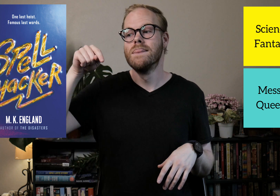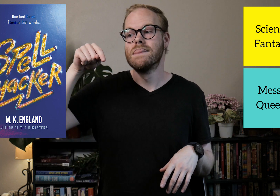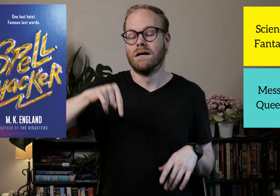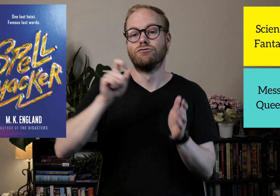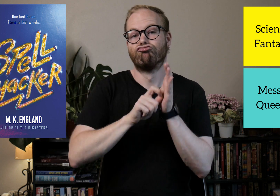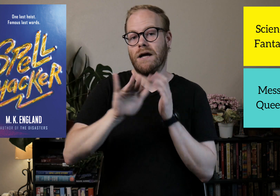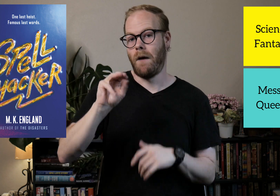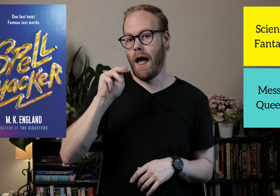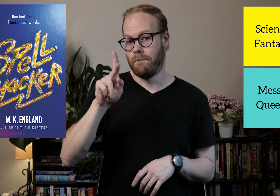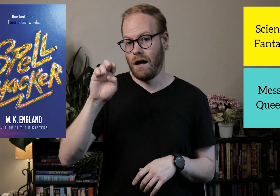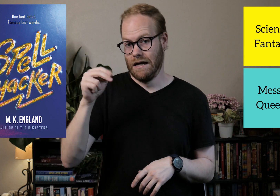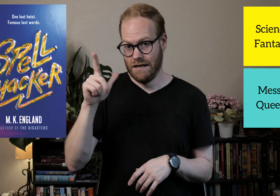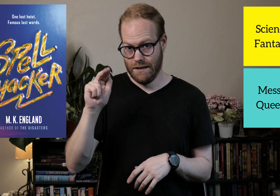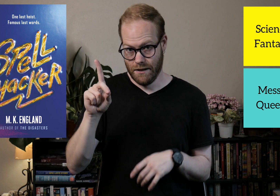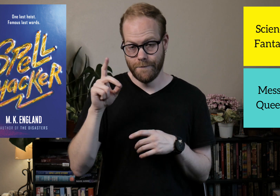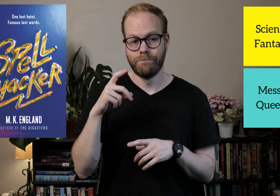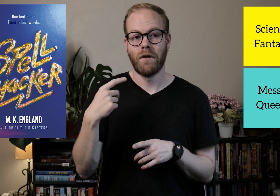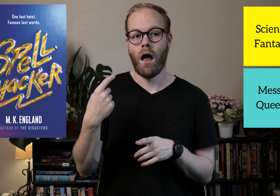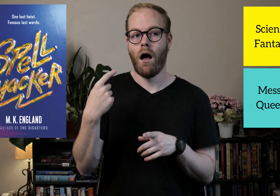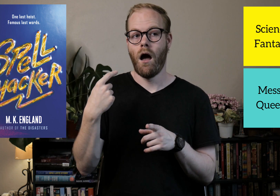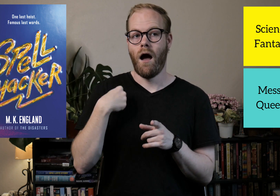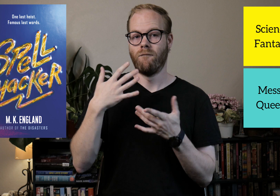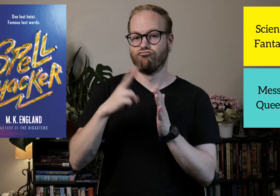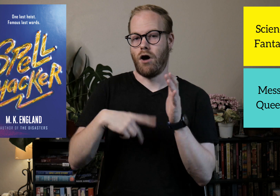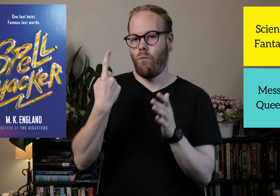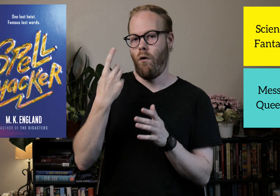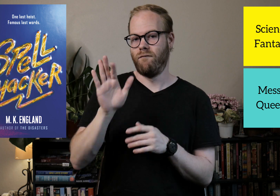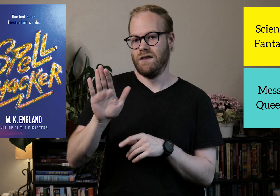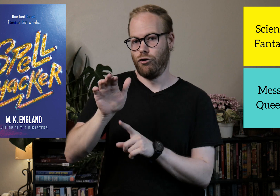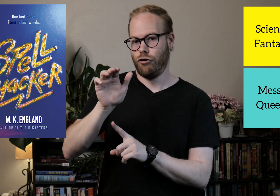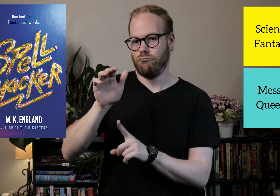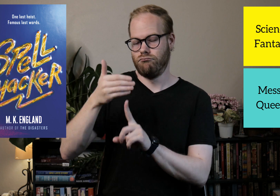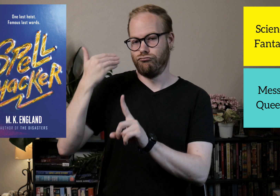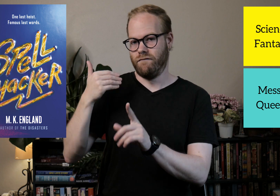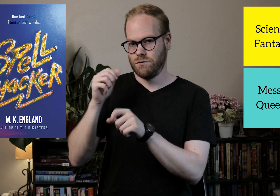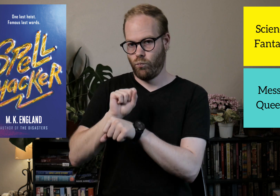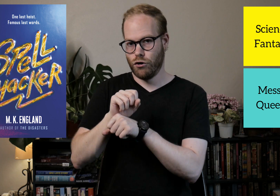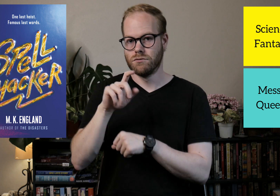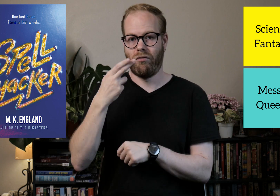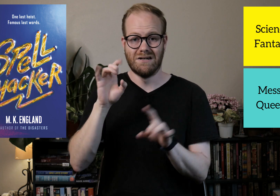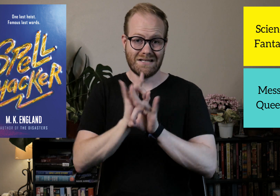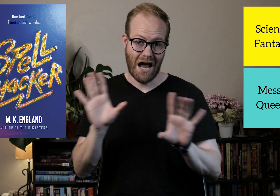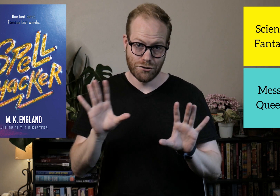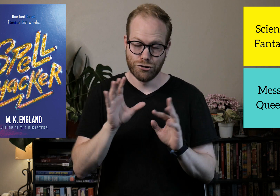This is written by MK England. I've read one of their previous works, The Disasters.